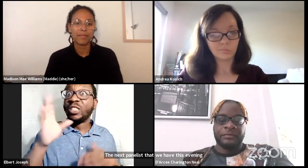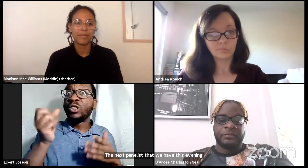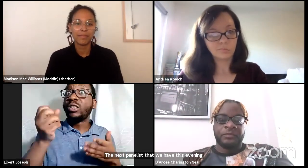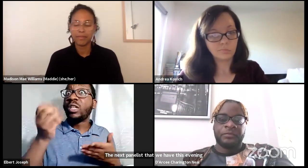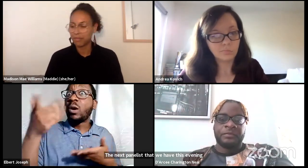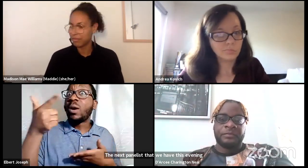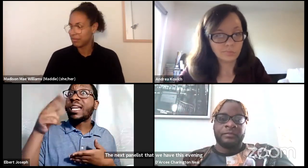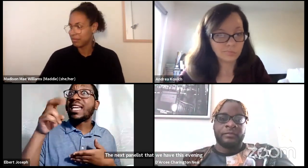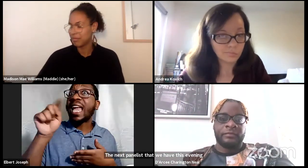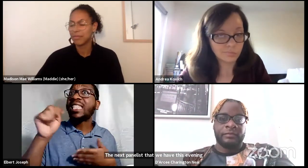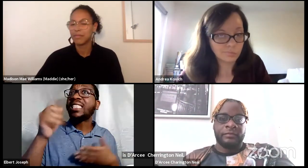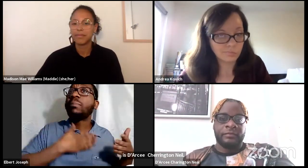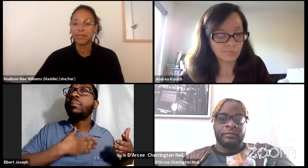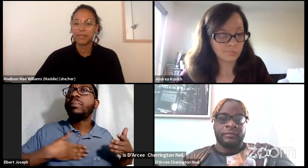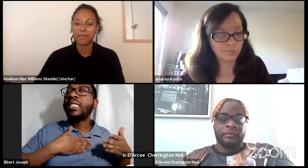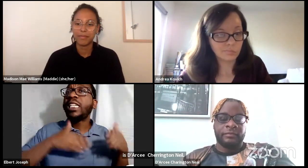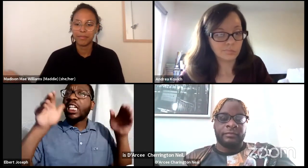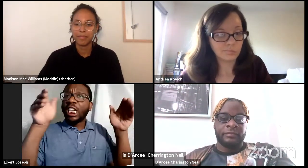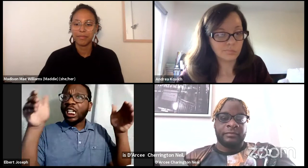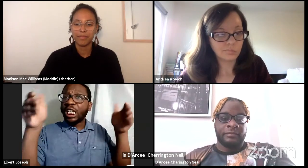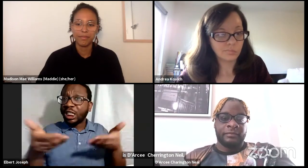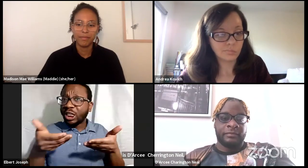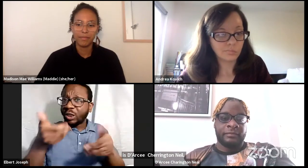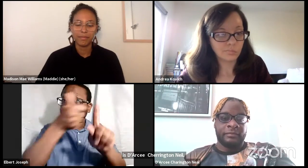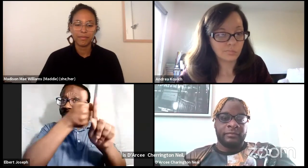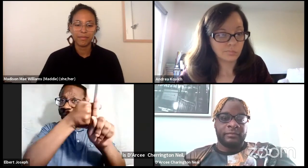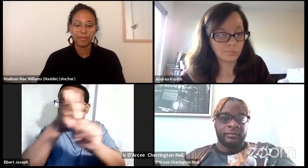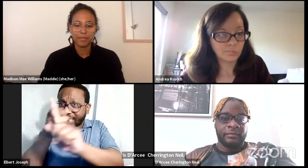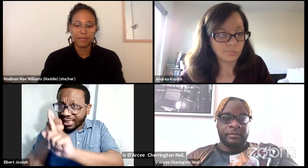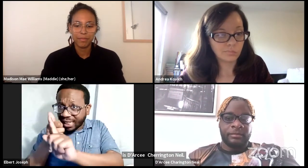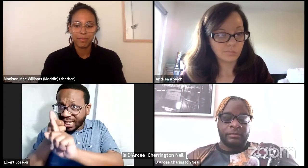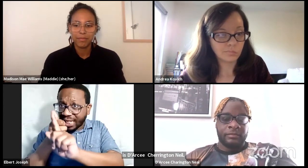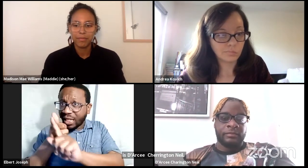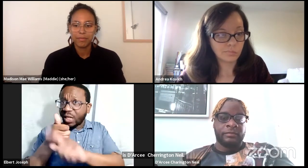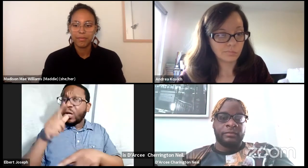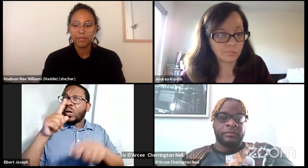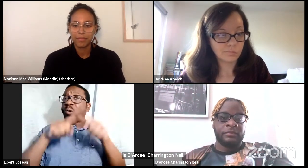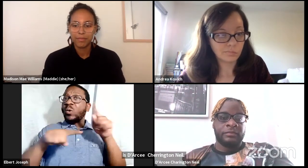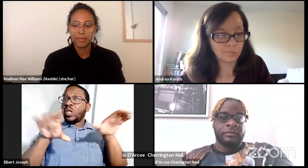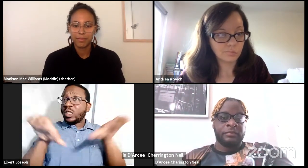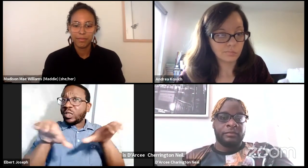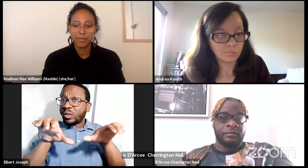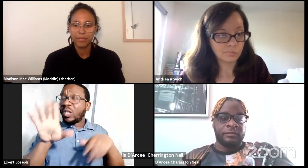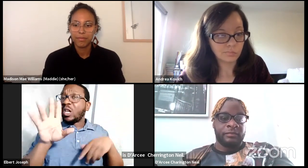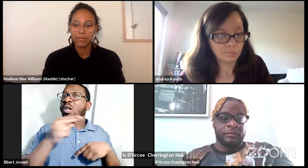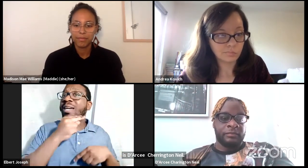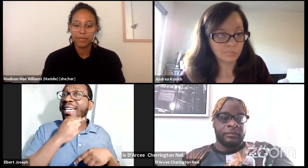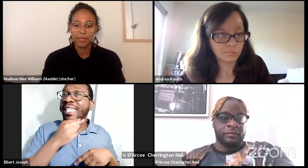So these are our esteemed panelists for this evening. So please go ahead and introduce yourself.